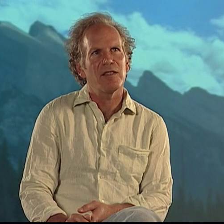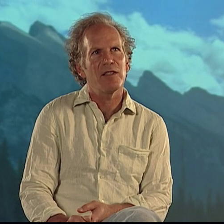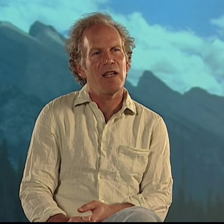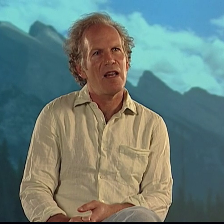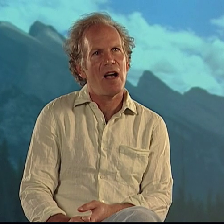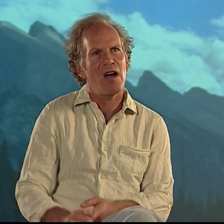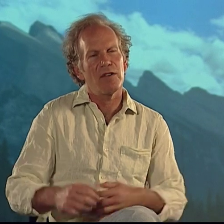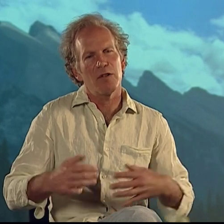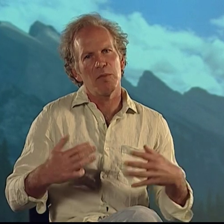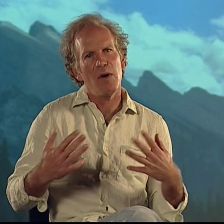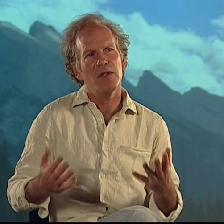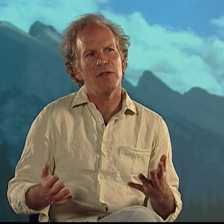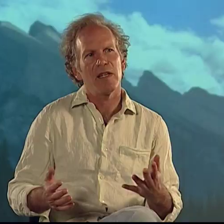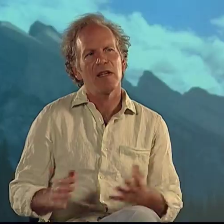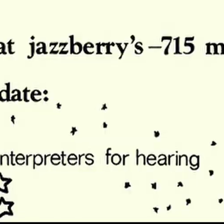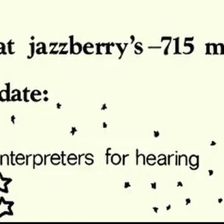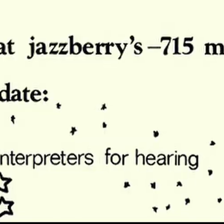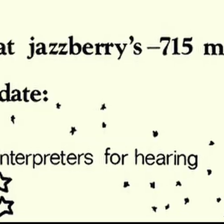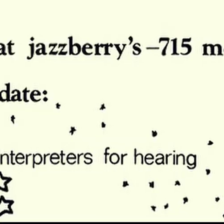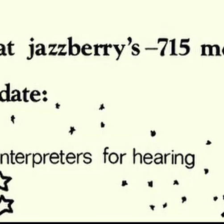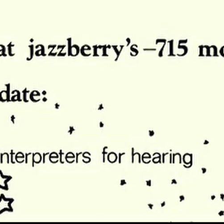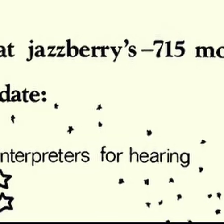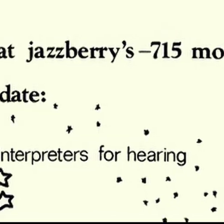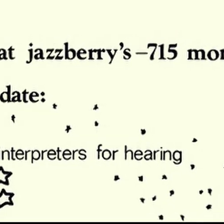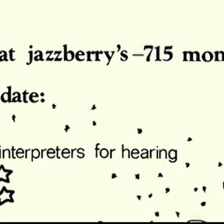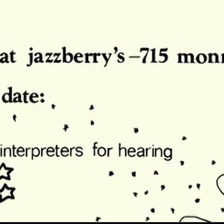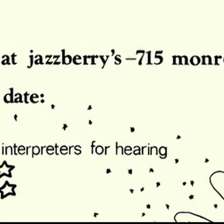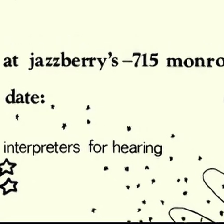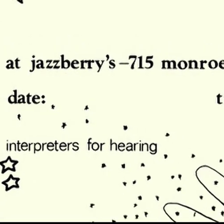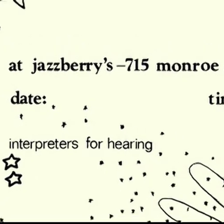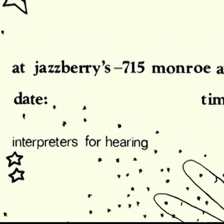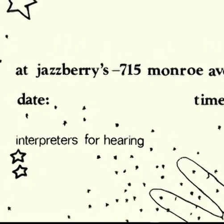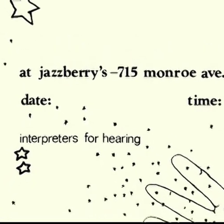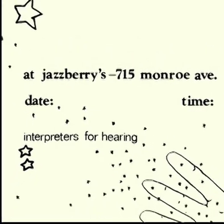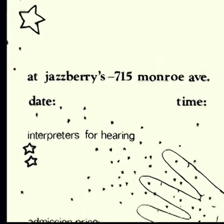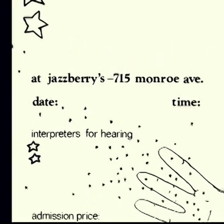to get out her poetry, she needed somebody to be her voice as well,